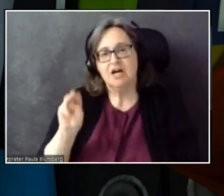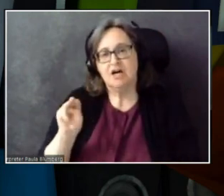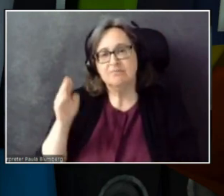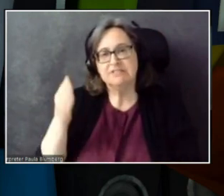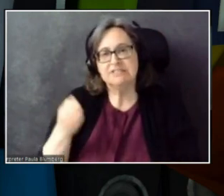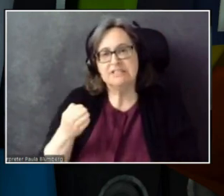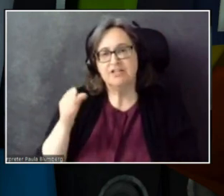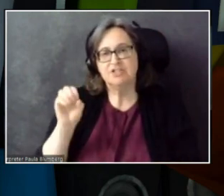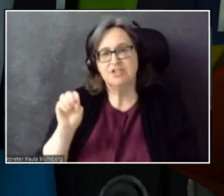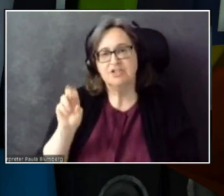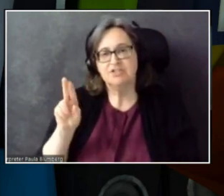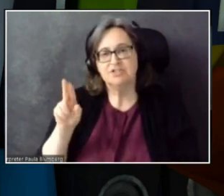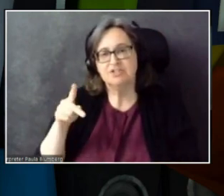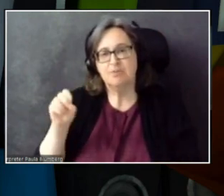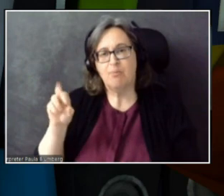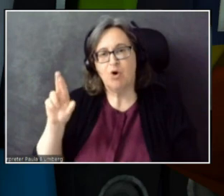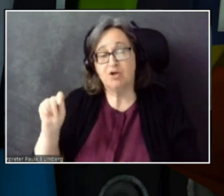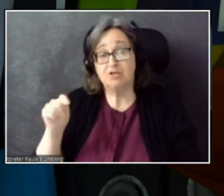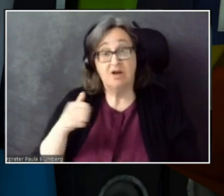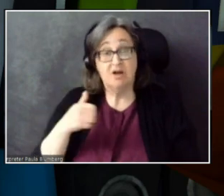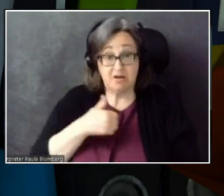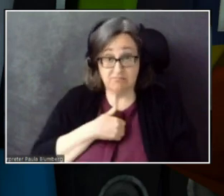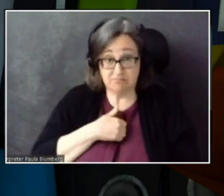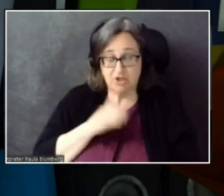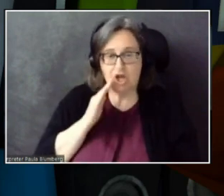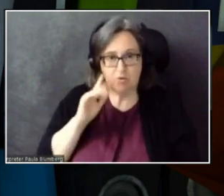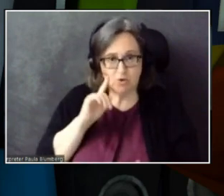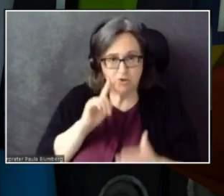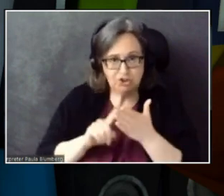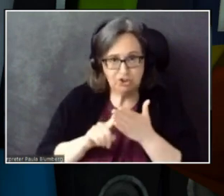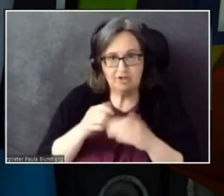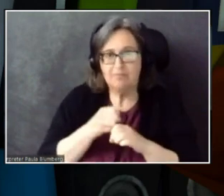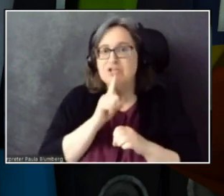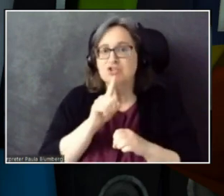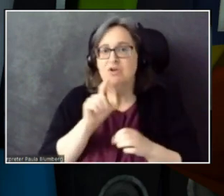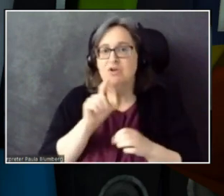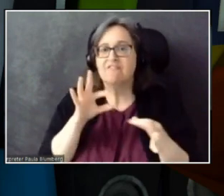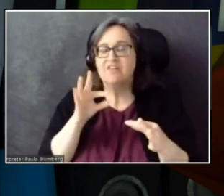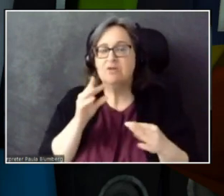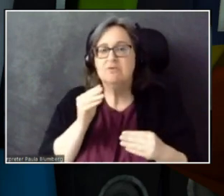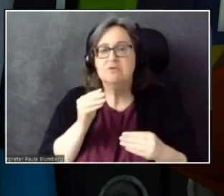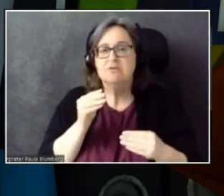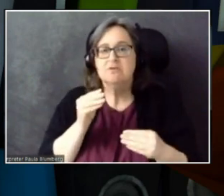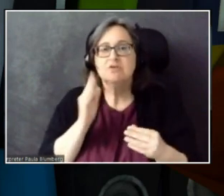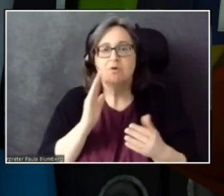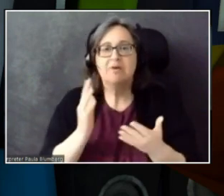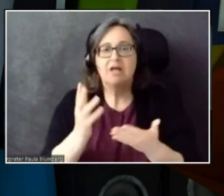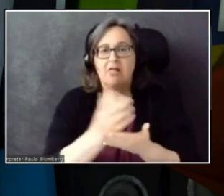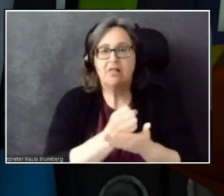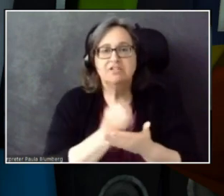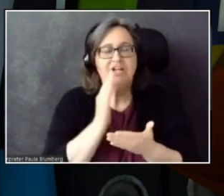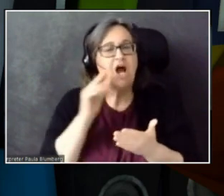I will personally make sure that our feedback gets collated. I'll probably look tomorrow morning.